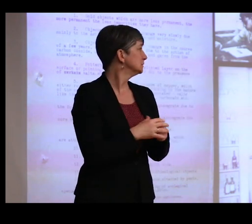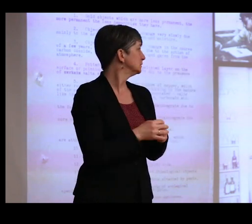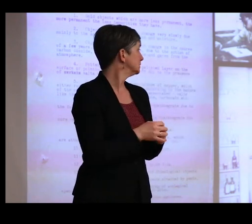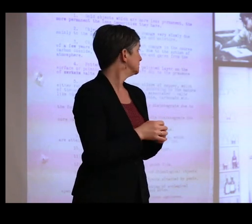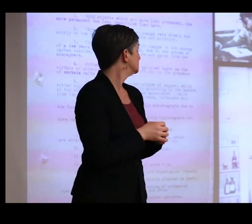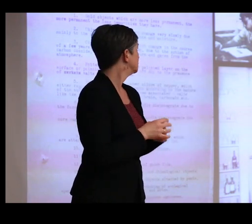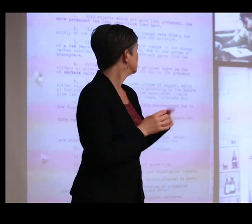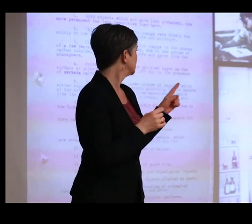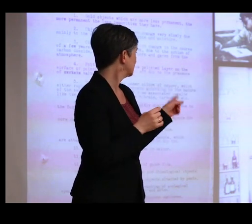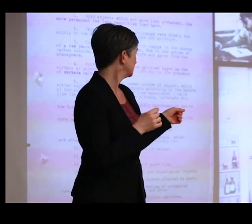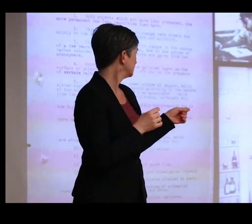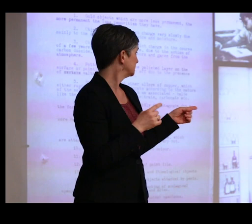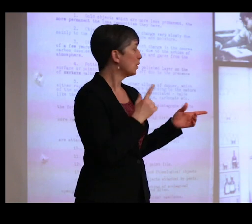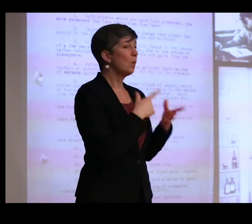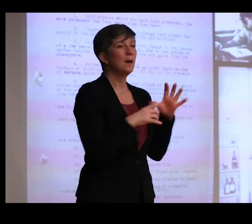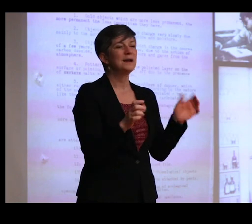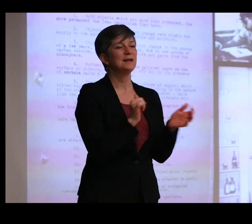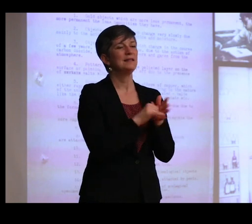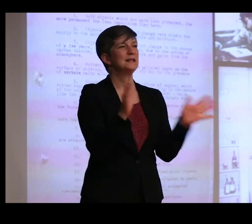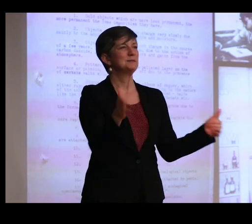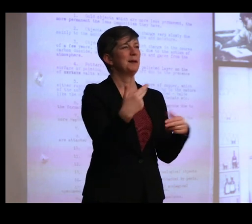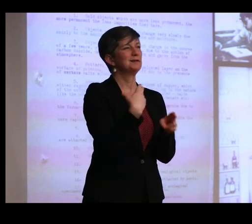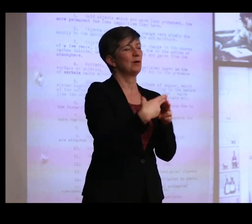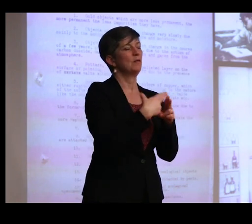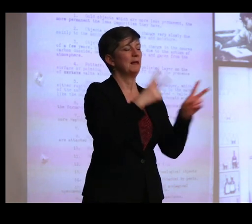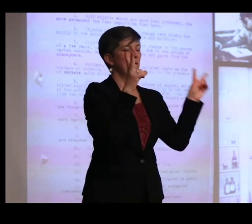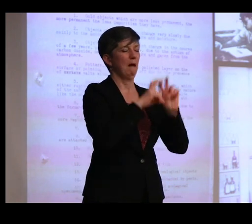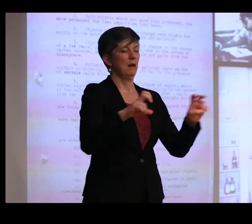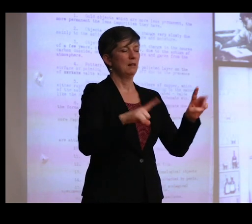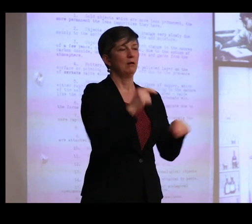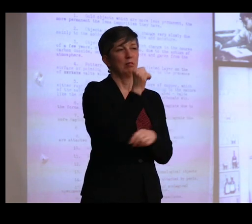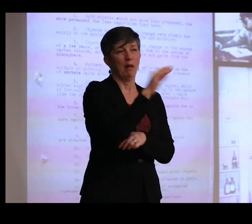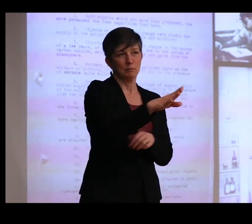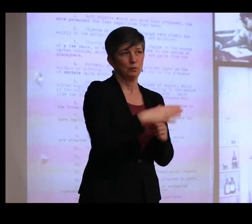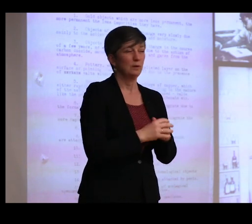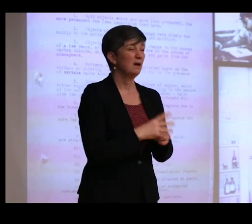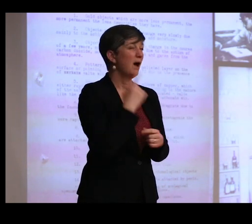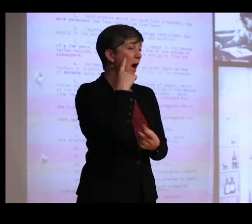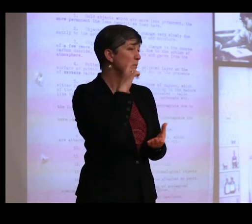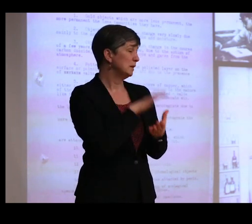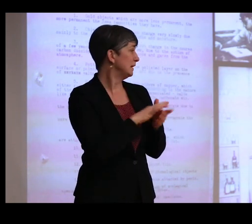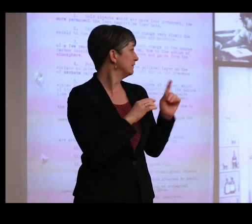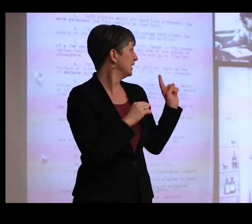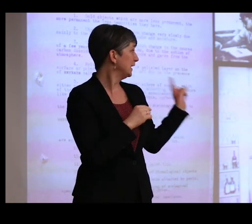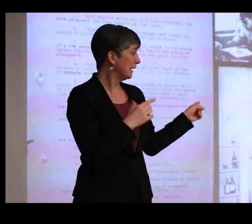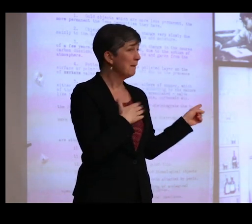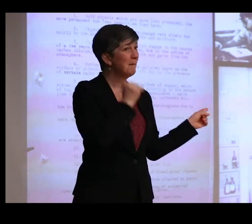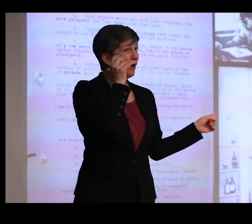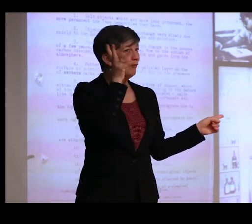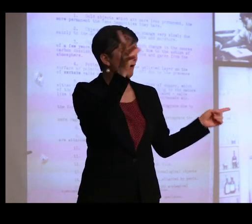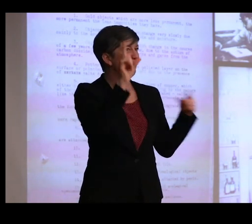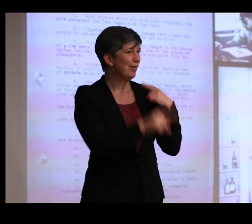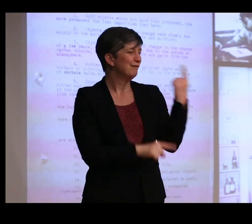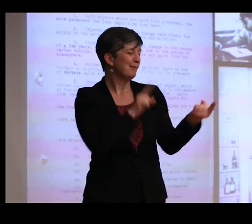what he did in this space called the analytical laboratory. And I believe it's in this space that he and my grandfather would have met and worked.